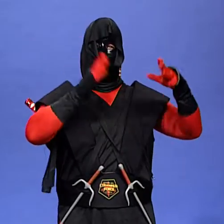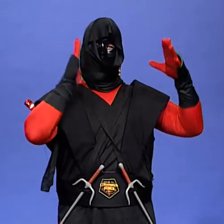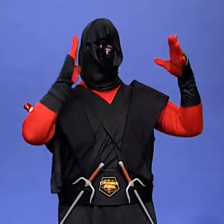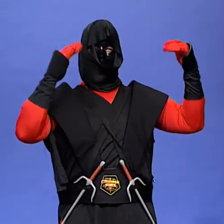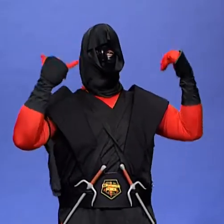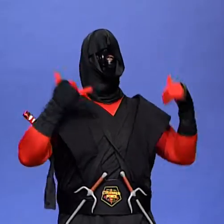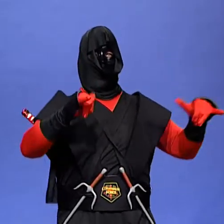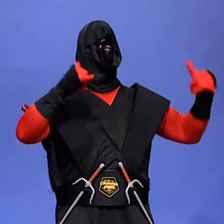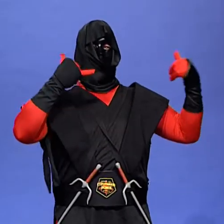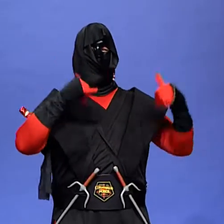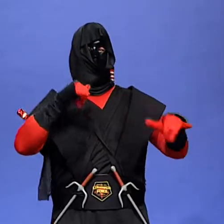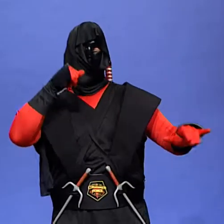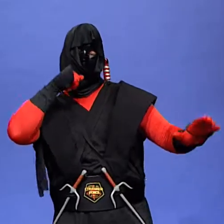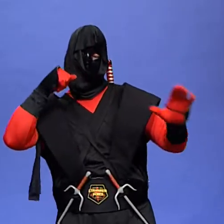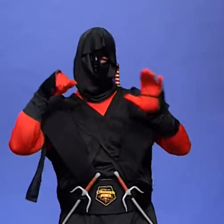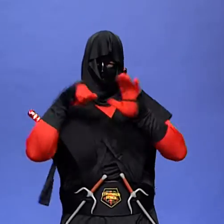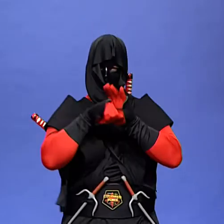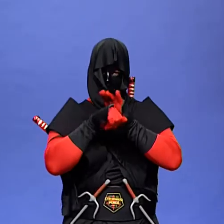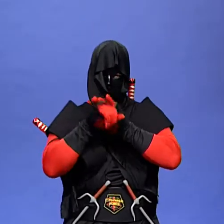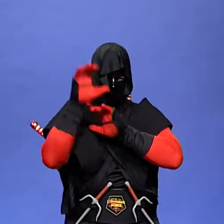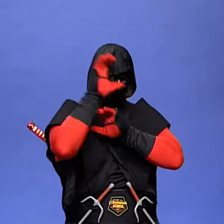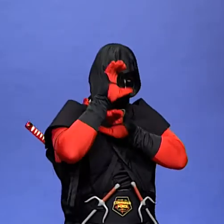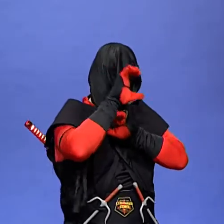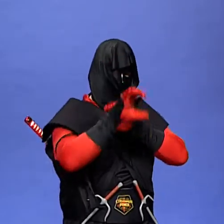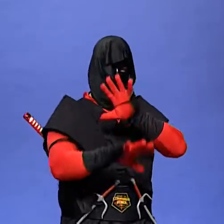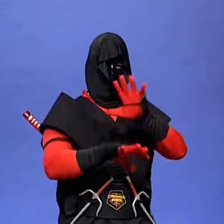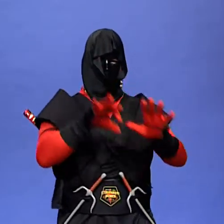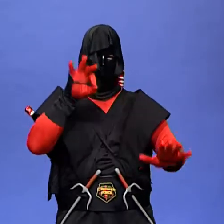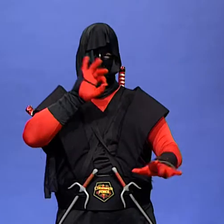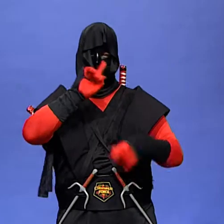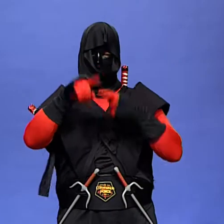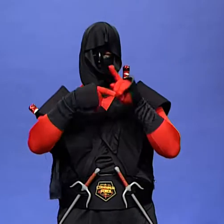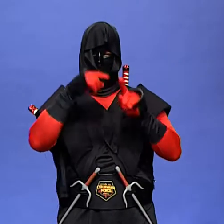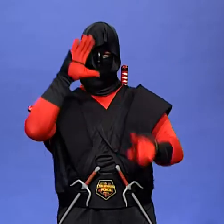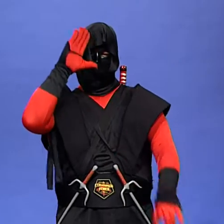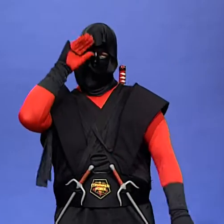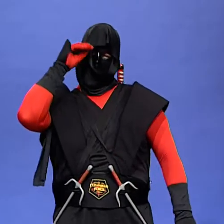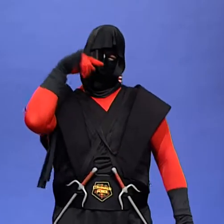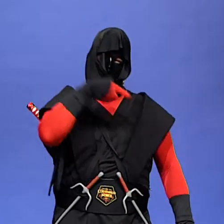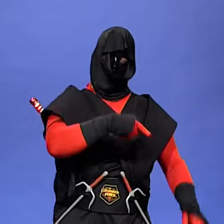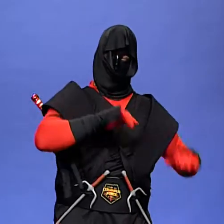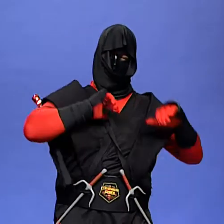and when he was tired he would sleep in her shade